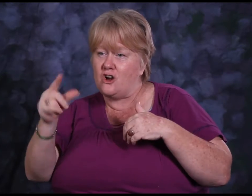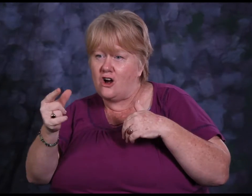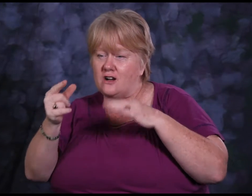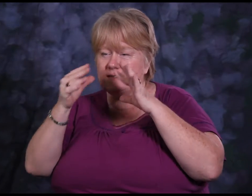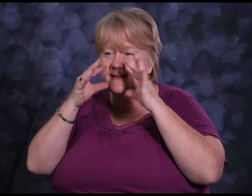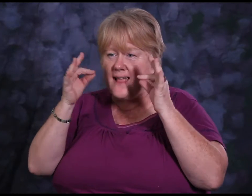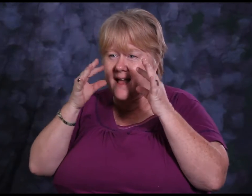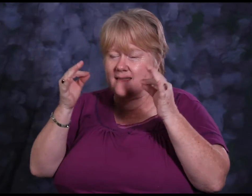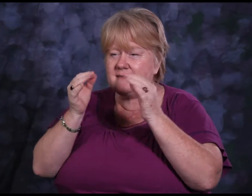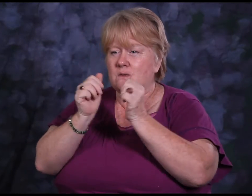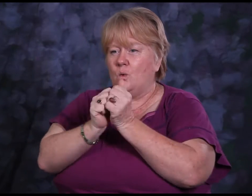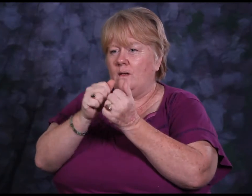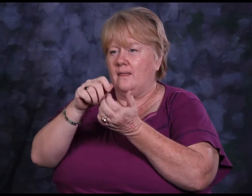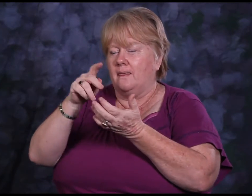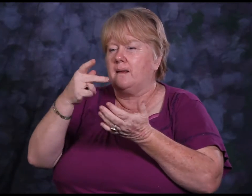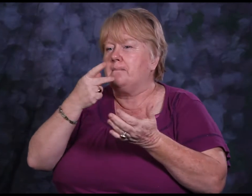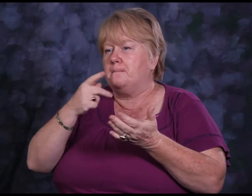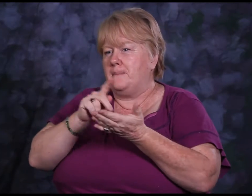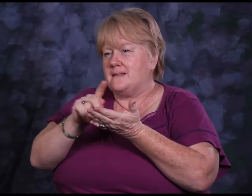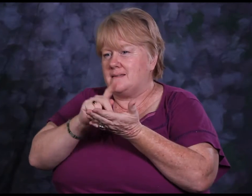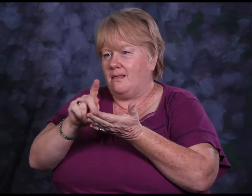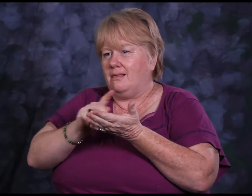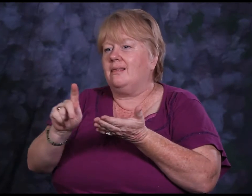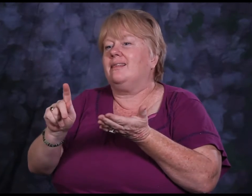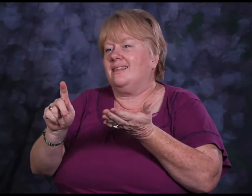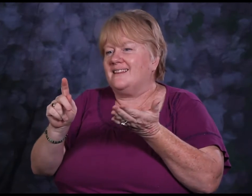and I usually use pencils when doing that kind of drawing.